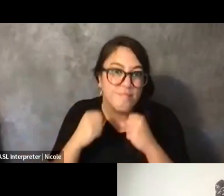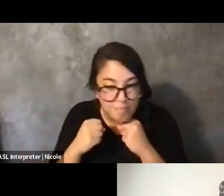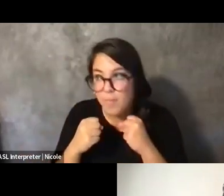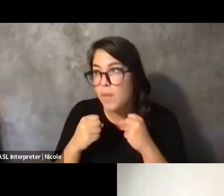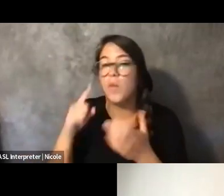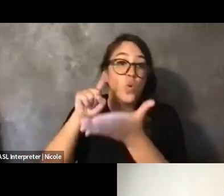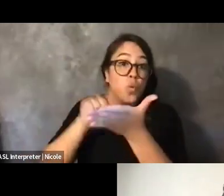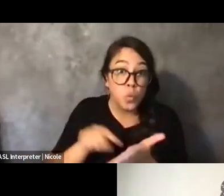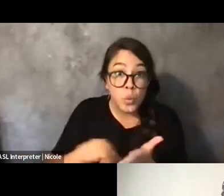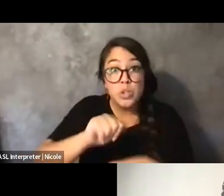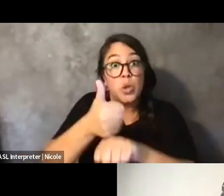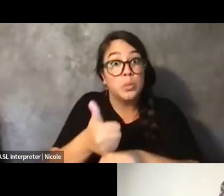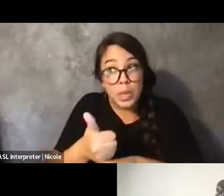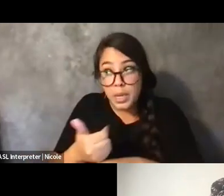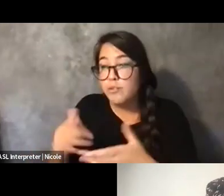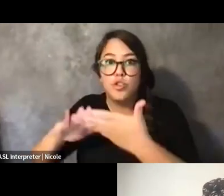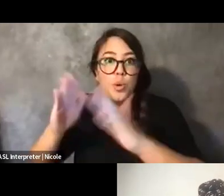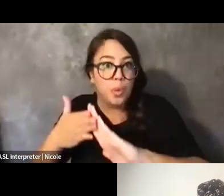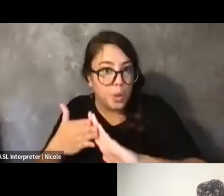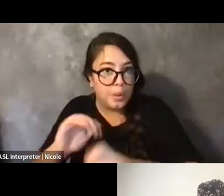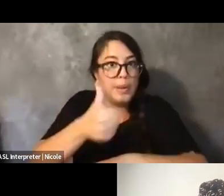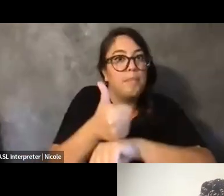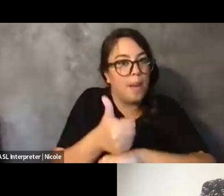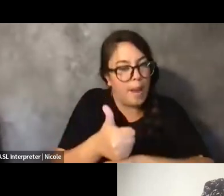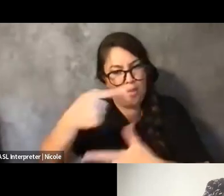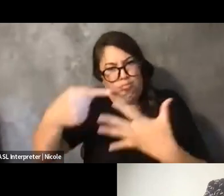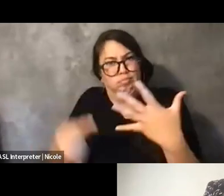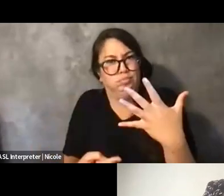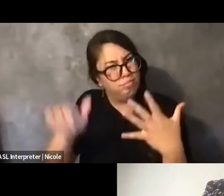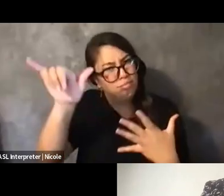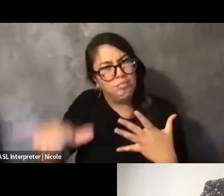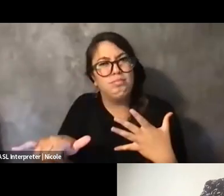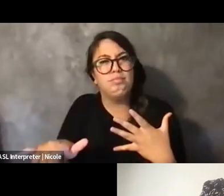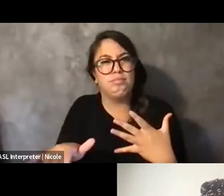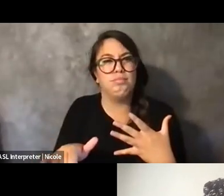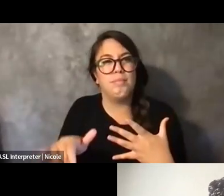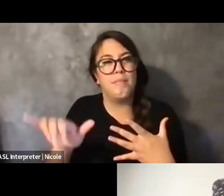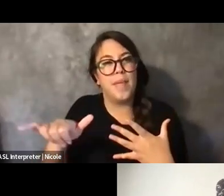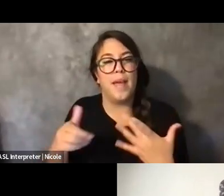Like, finding all of those, like, I don't know, fringe is probably the wrong word,